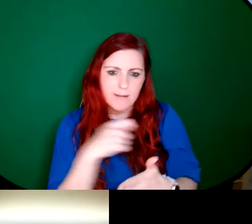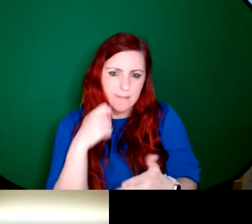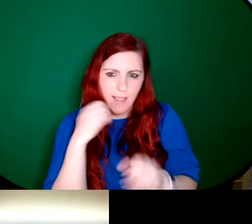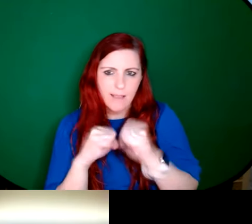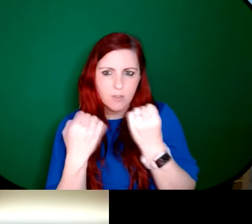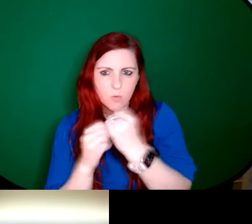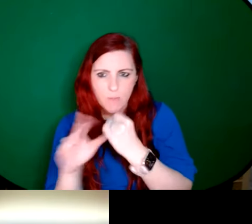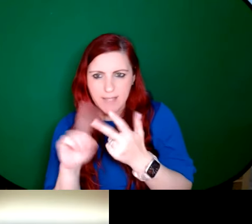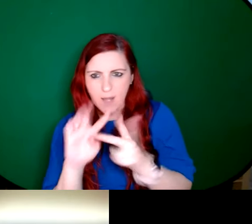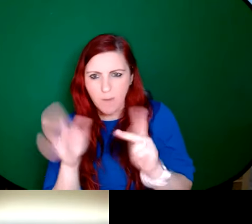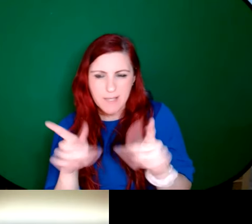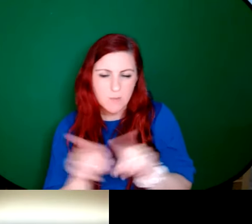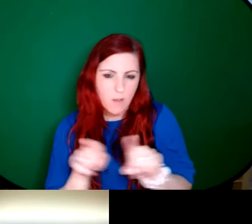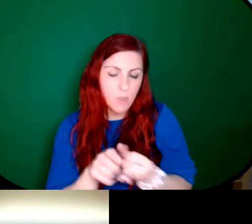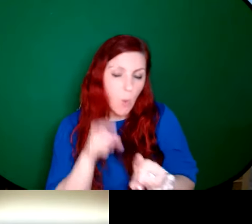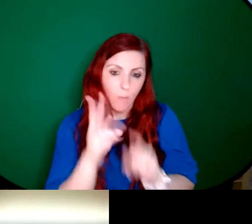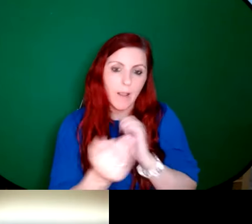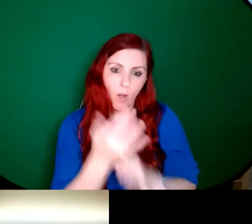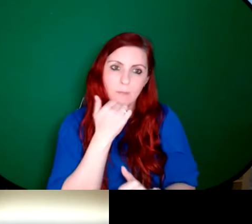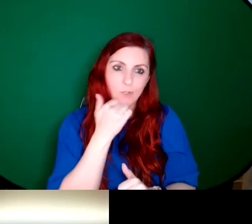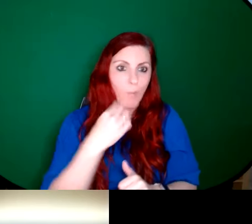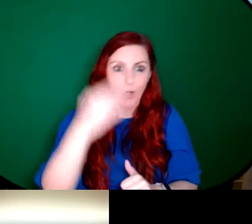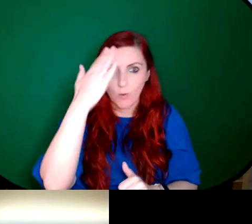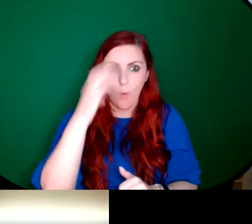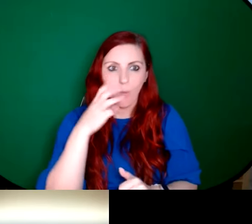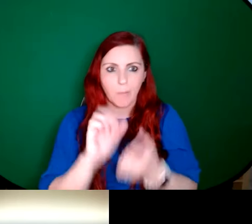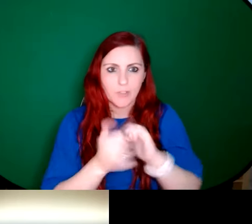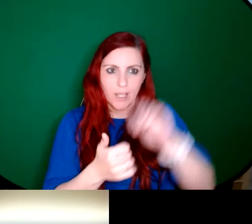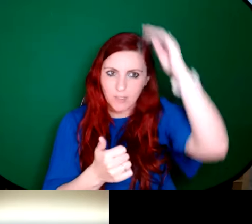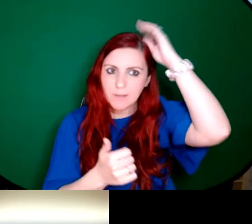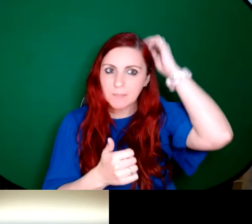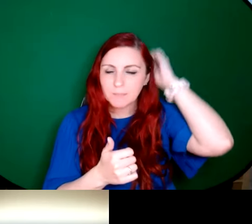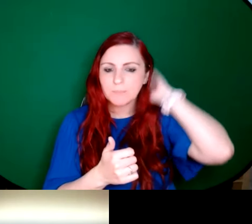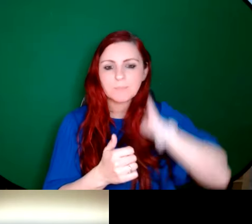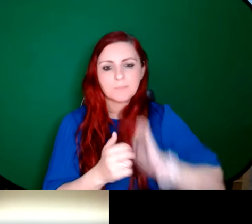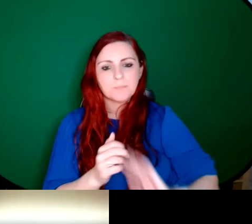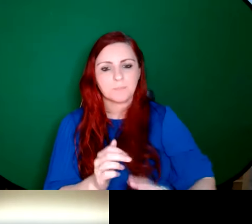website and everything. So we will get we'll get the word out. So definitely keep an ear open for that.